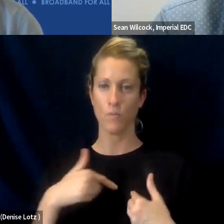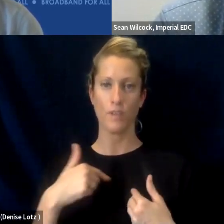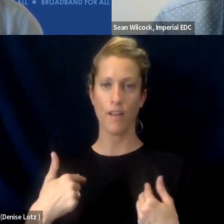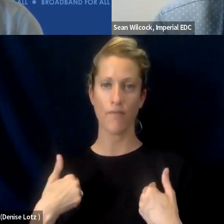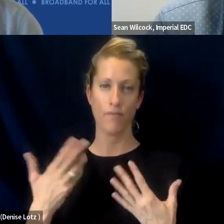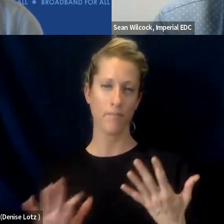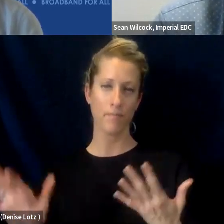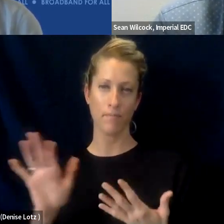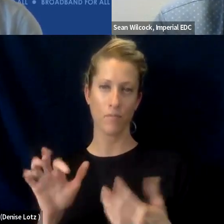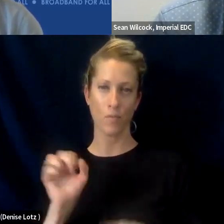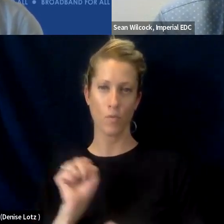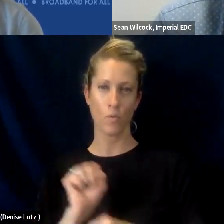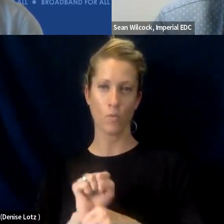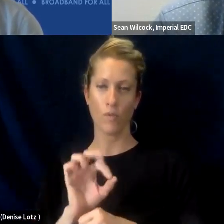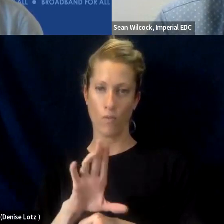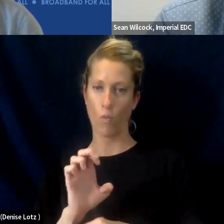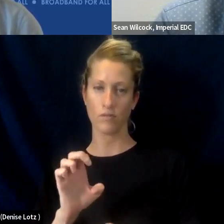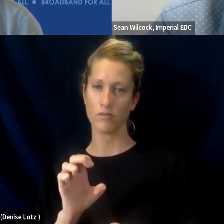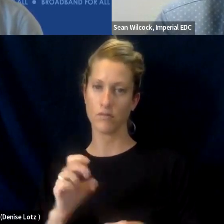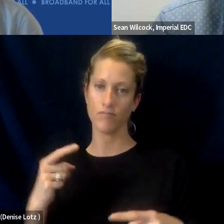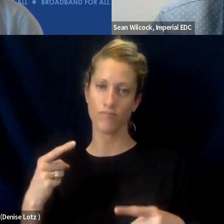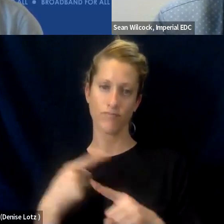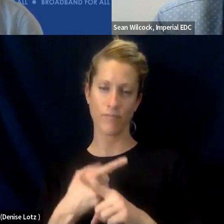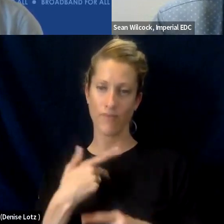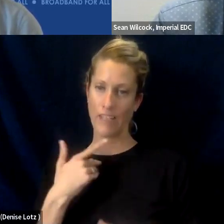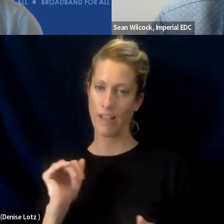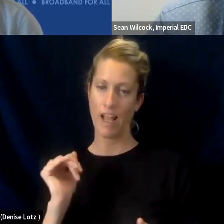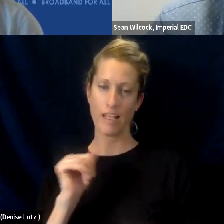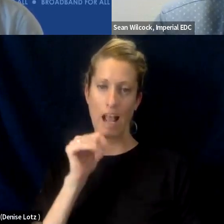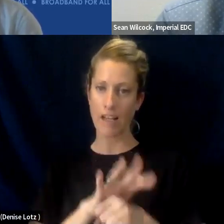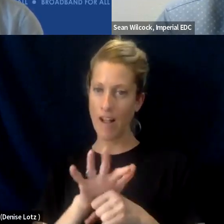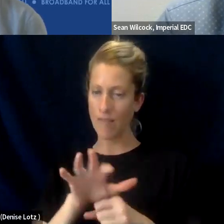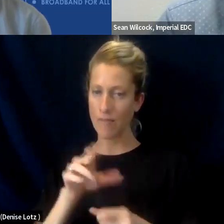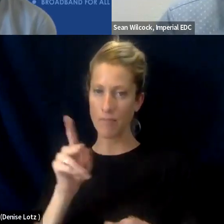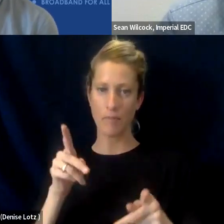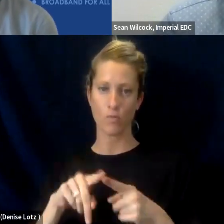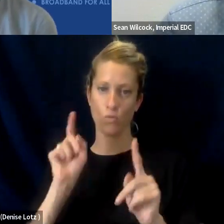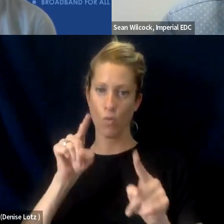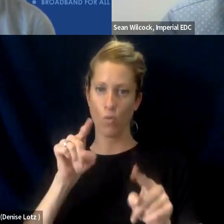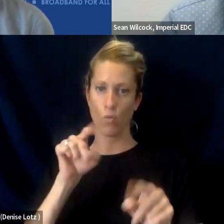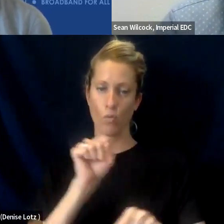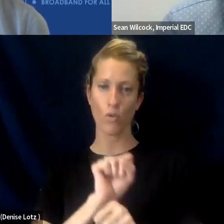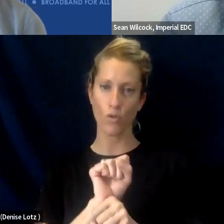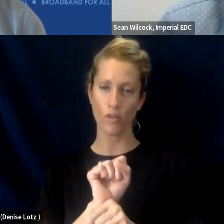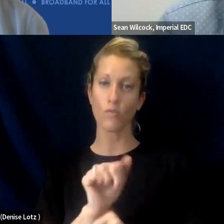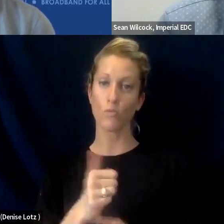a workforce crisis on our hands. We don't have enough people to go to work, which is, you know a good thing, but you know